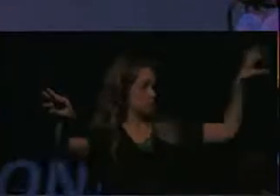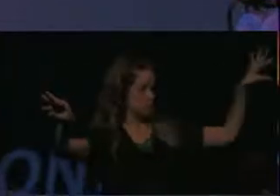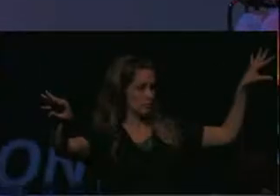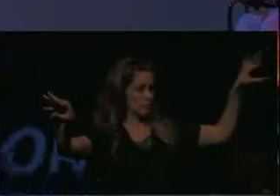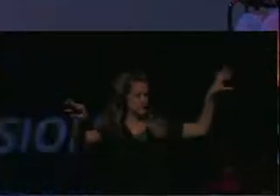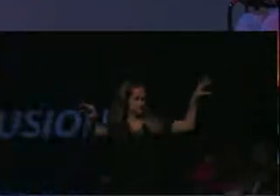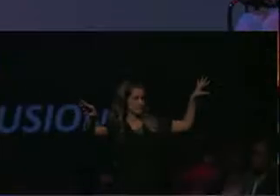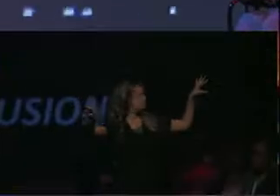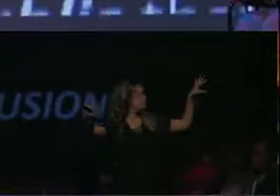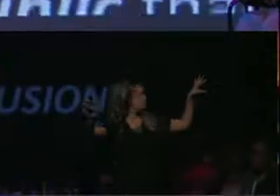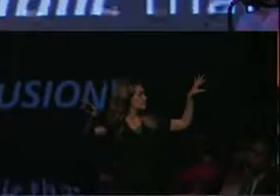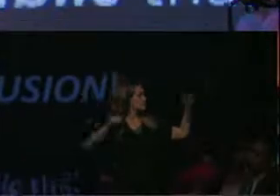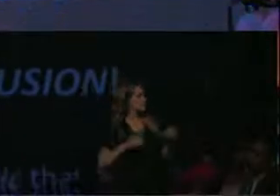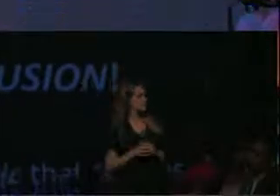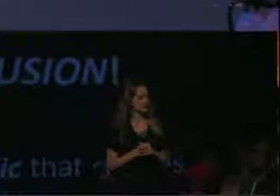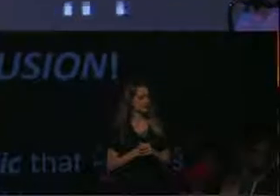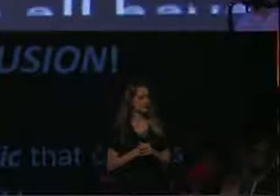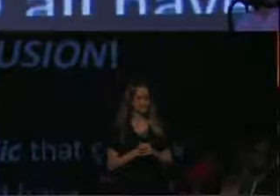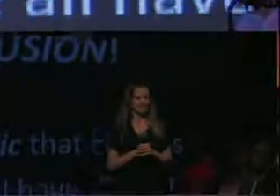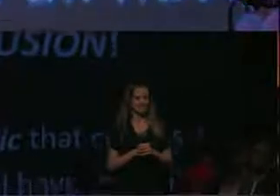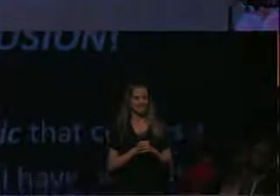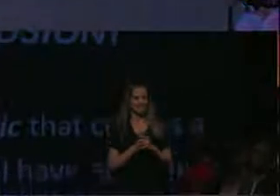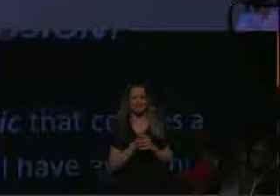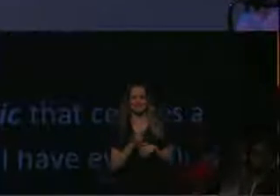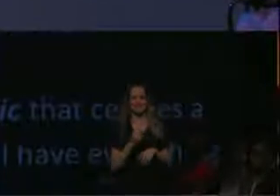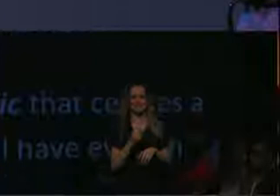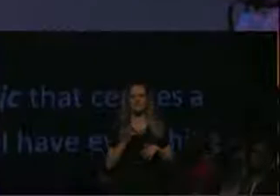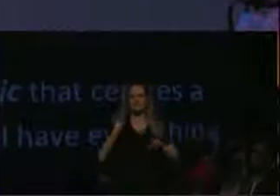my left and one to my right. The two screens on the either side of me are